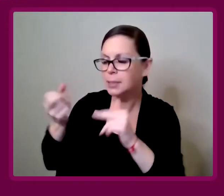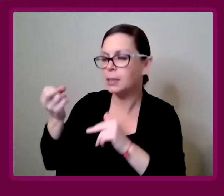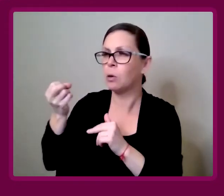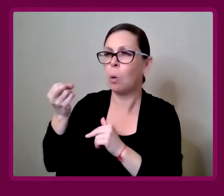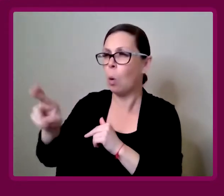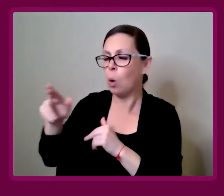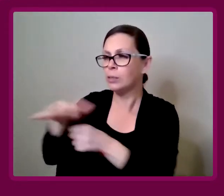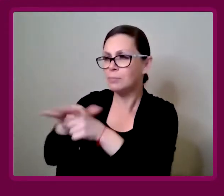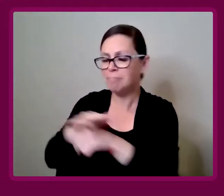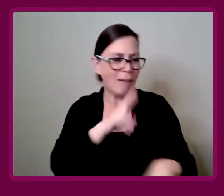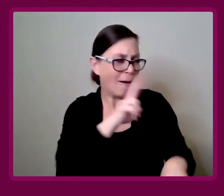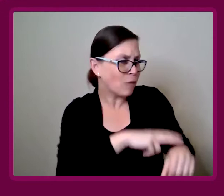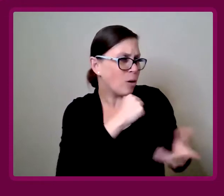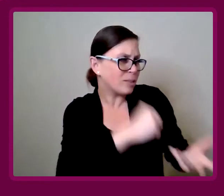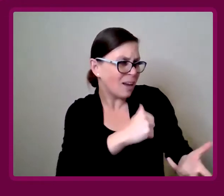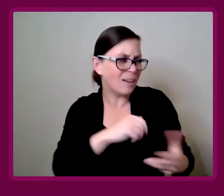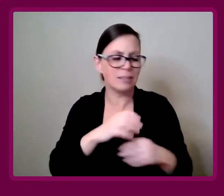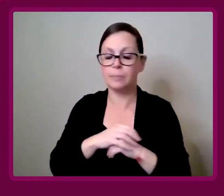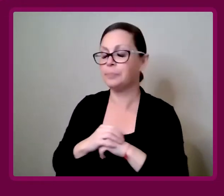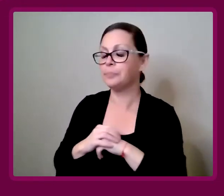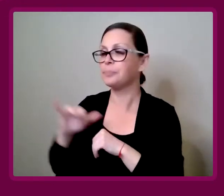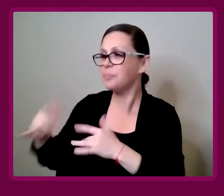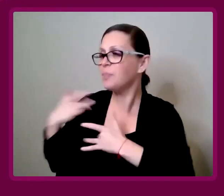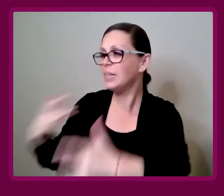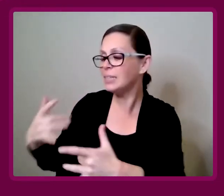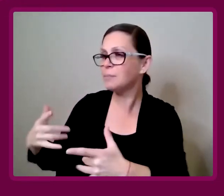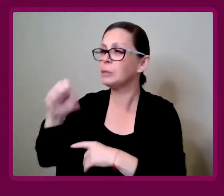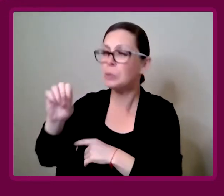Because it's so contradictory.